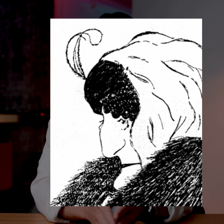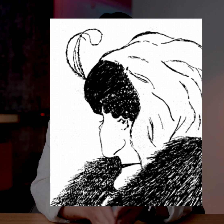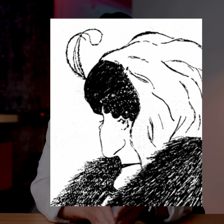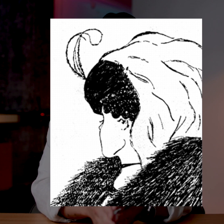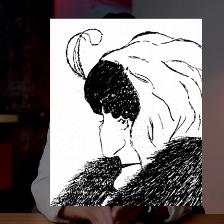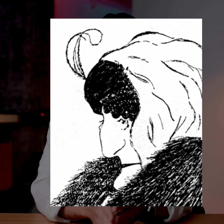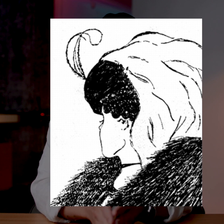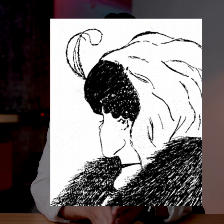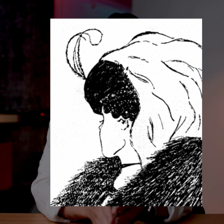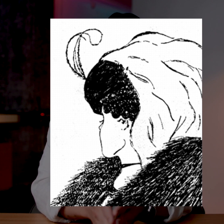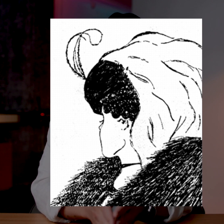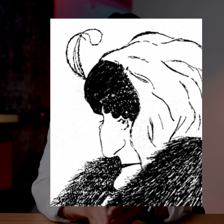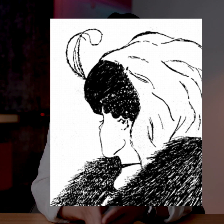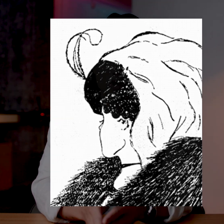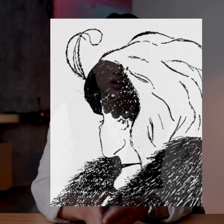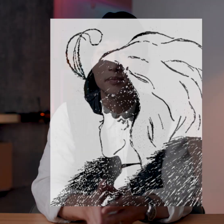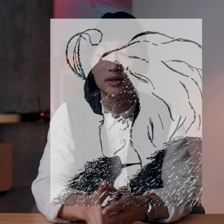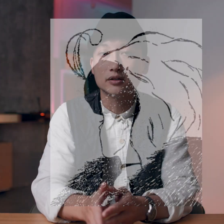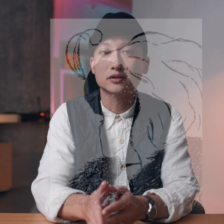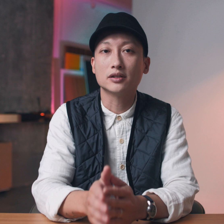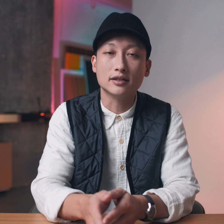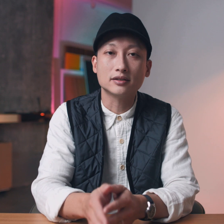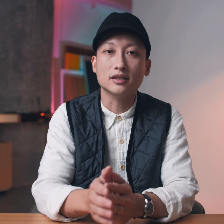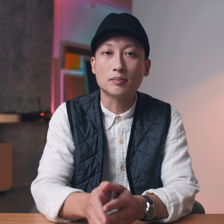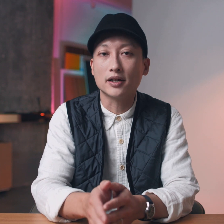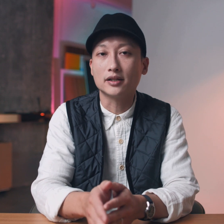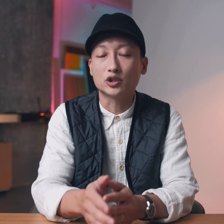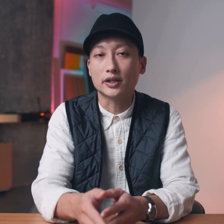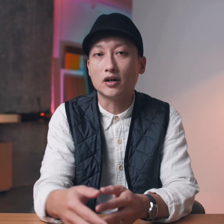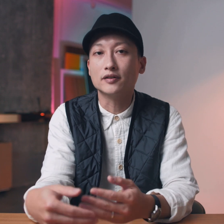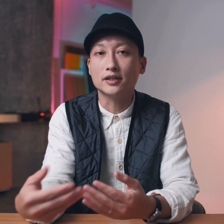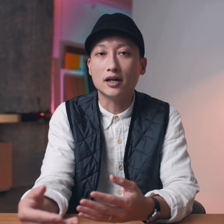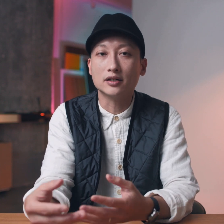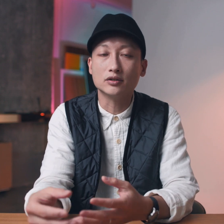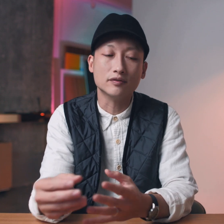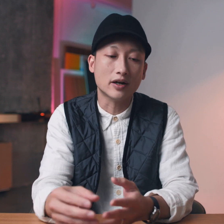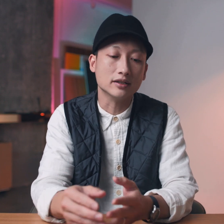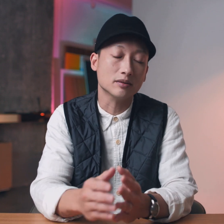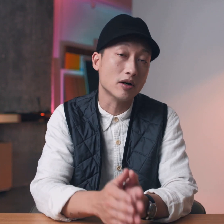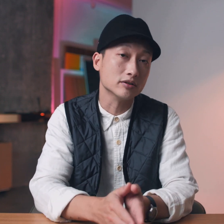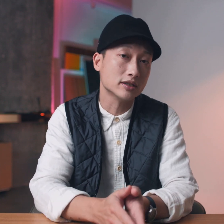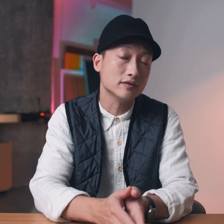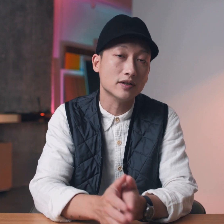trouble defining which is which because this is playing a trick on the eye to divide the positive